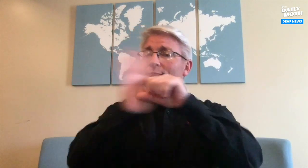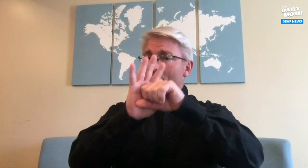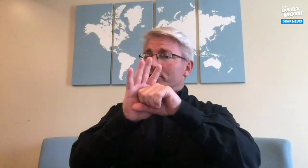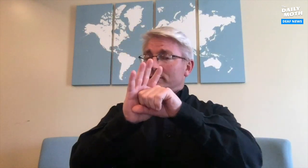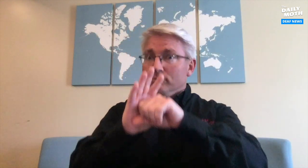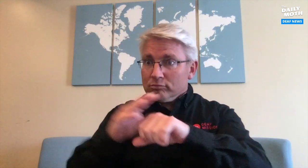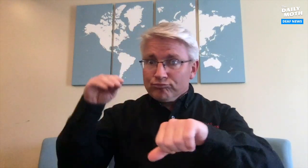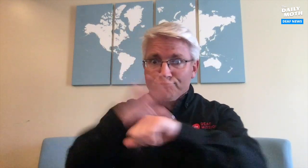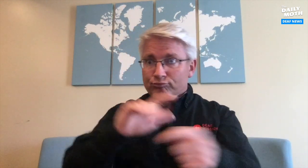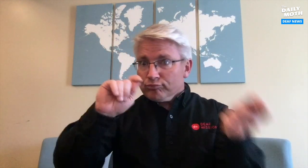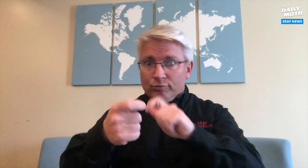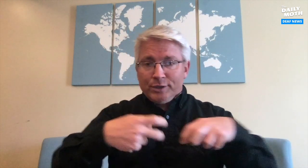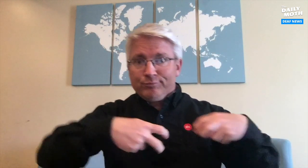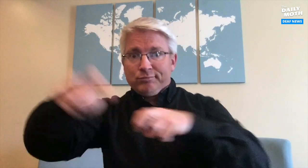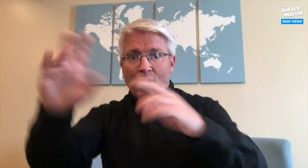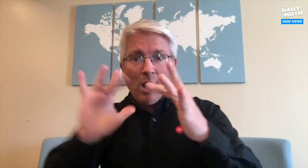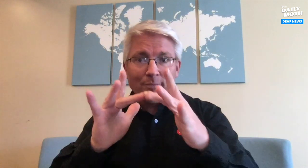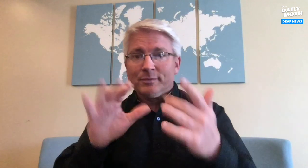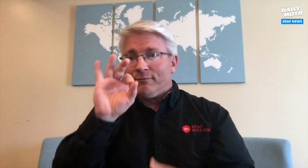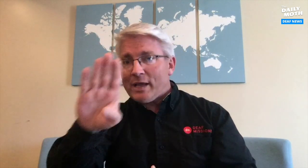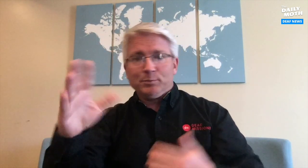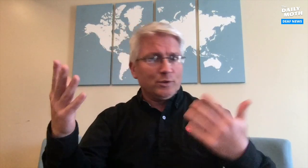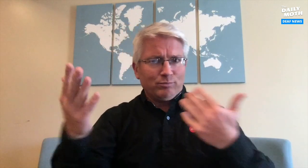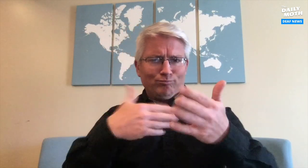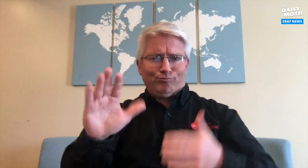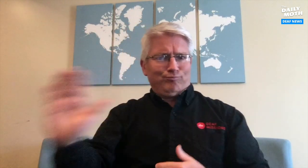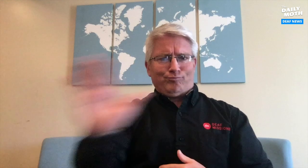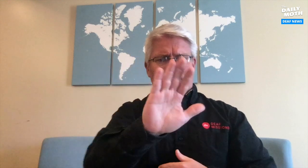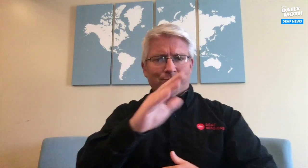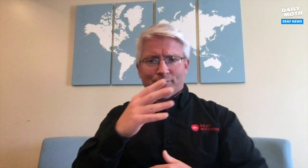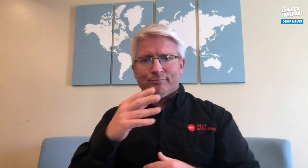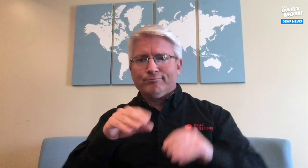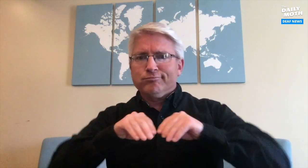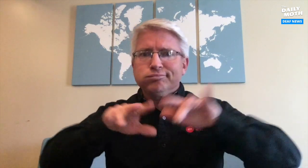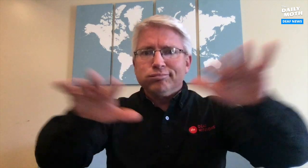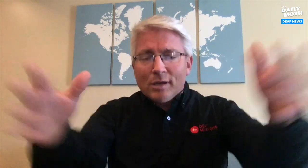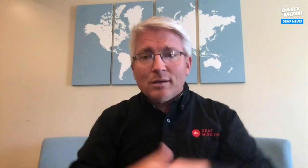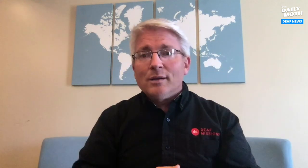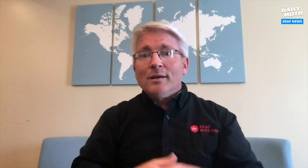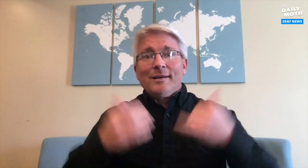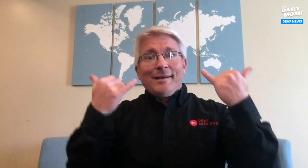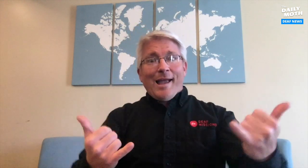With coronavirus leading to a transition to an online setting and whatever you use, like Facebook,